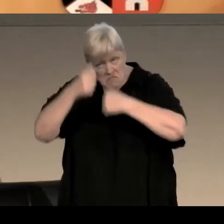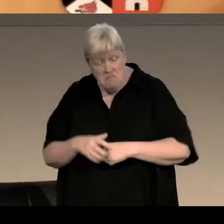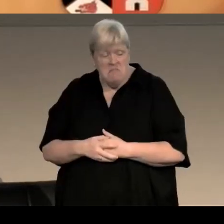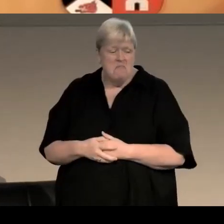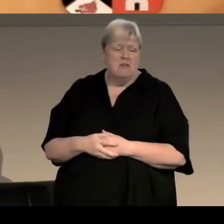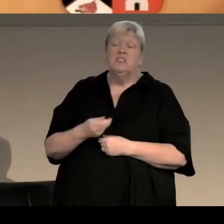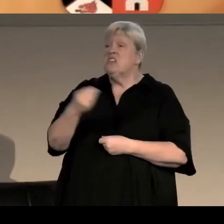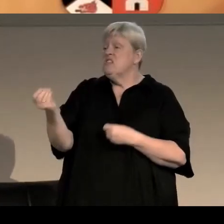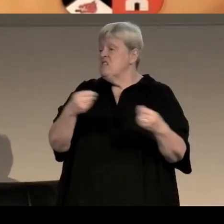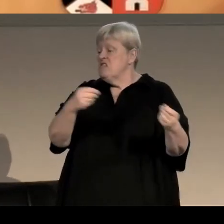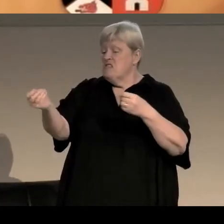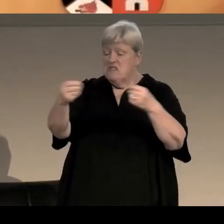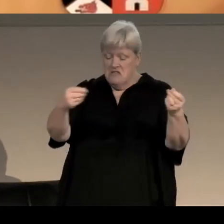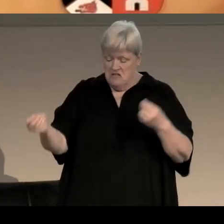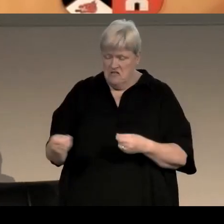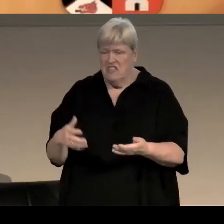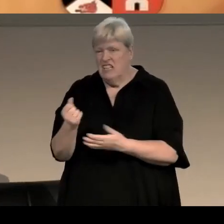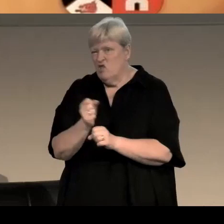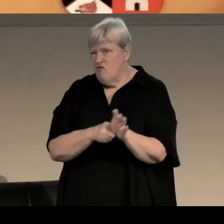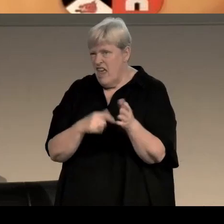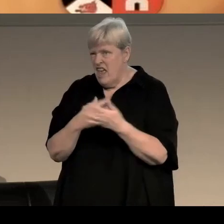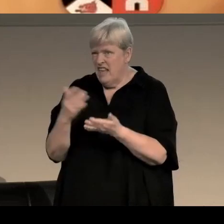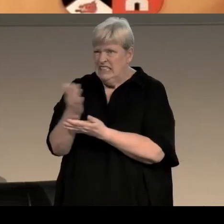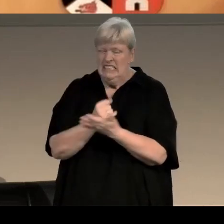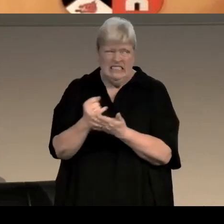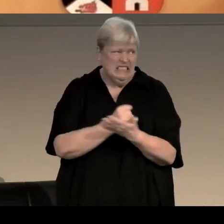He handed each of them a coarse grey blanket that felt more suitable for a horse than a human.